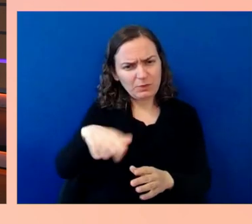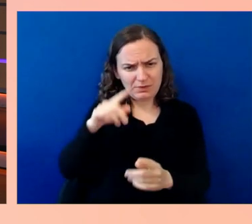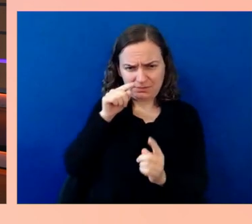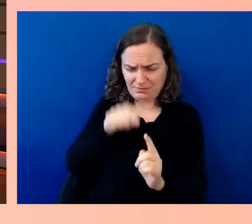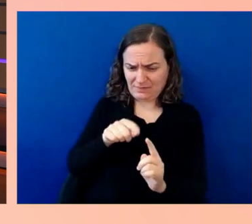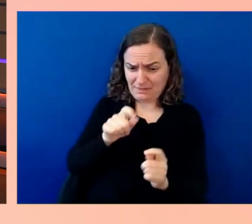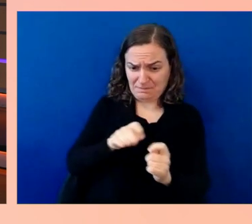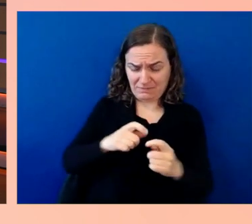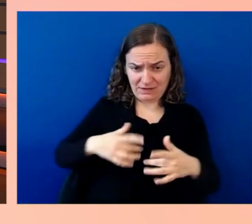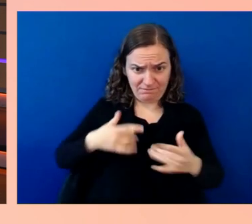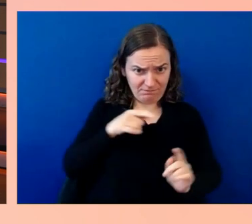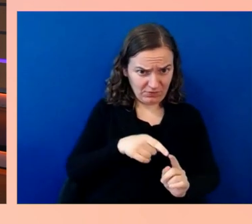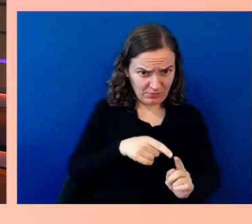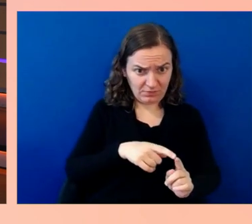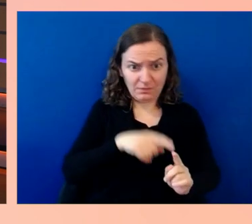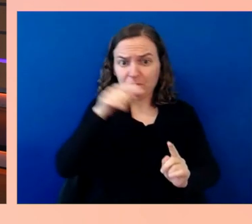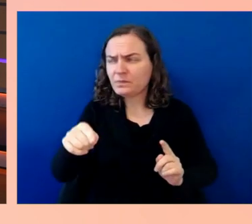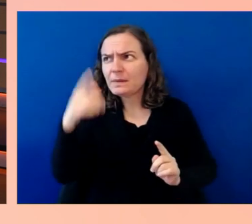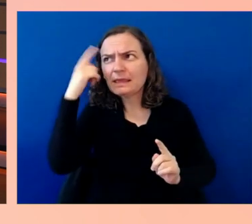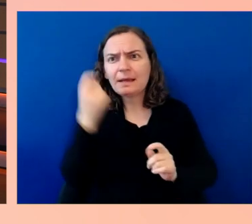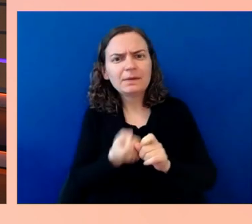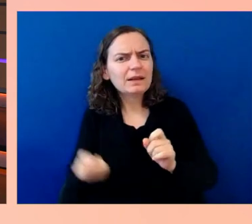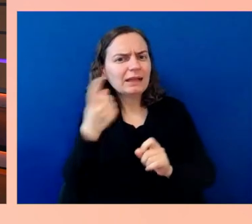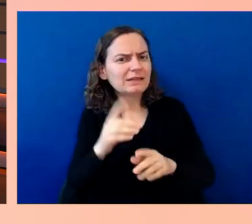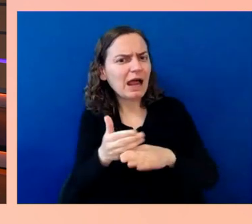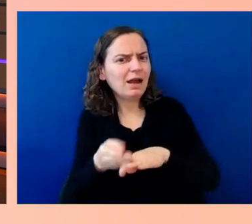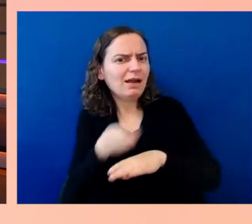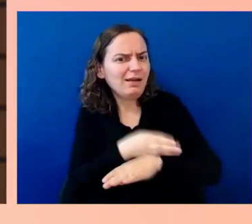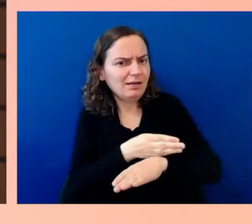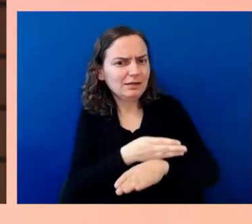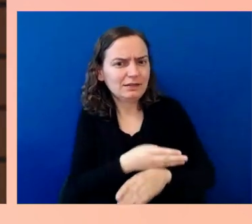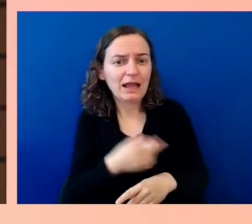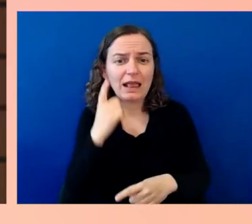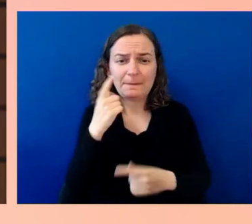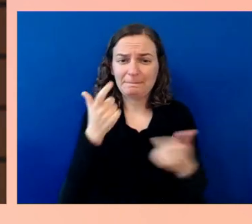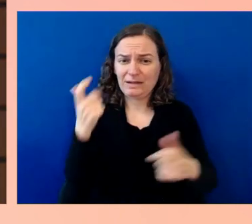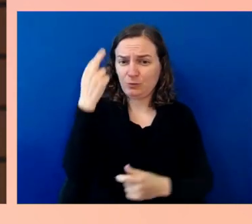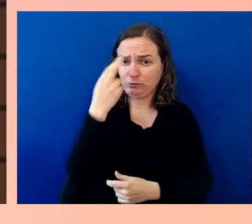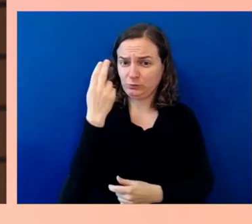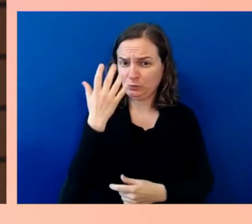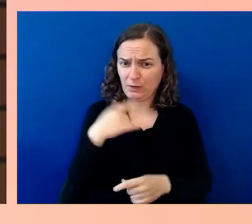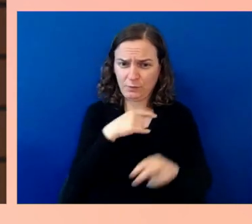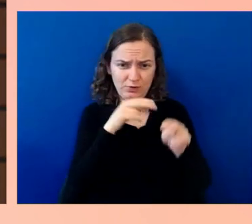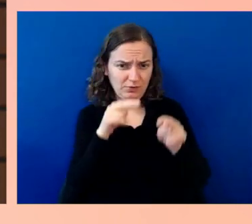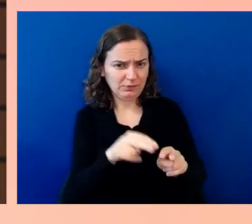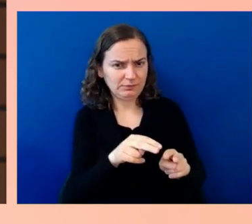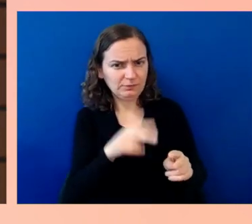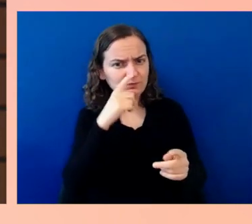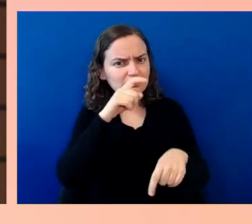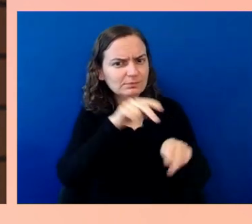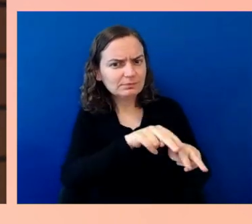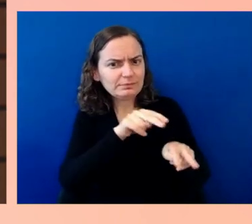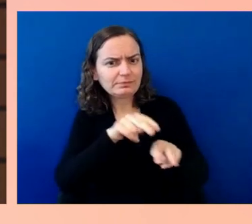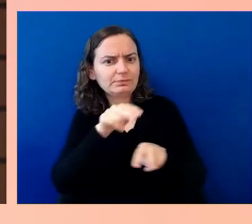I think we look at this check-in, the Ability Summit, as the raising of the bar each year. What can we do?